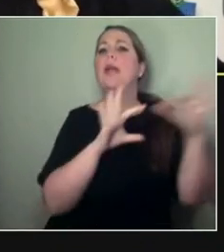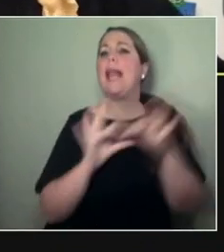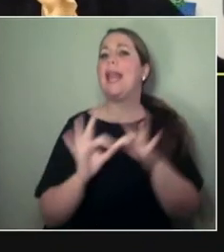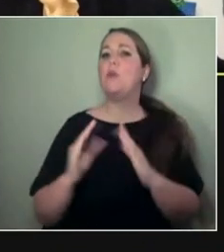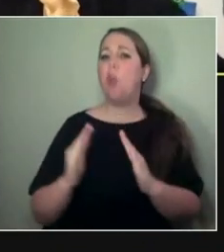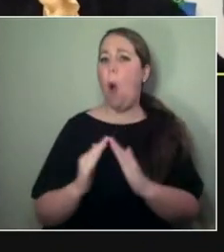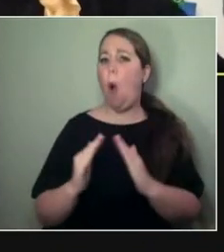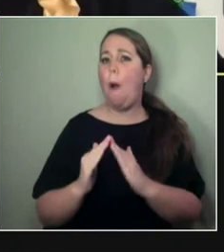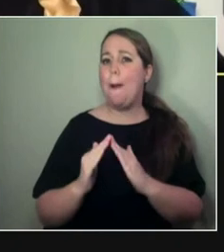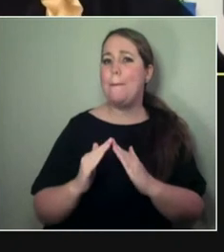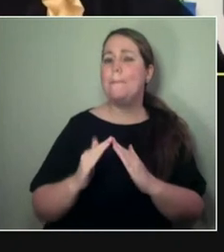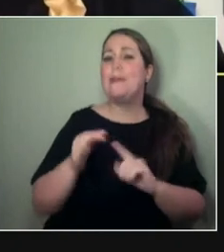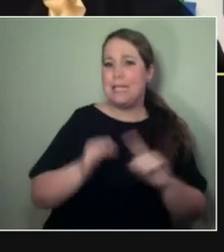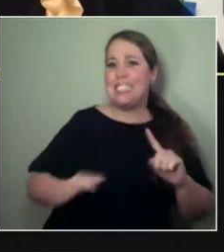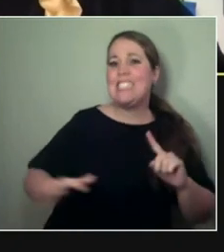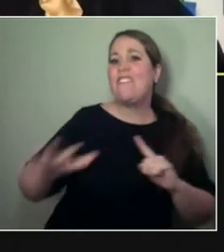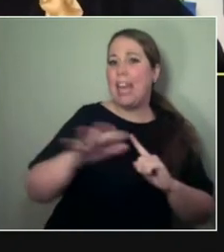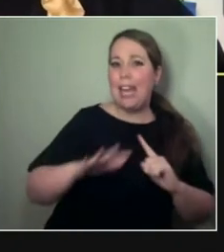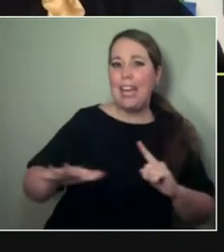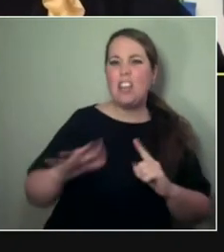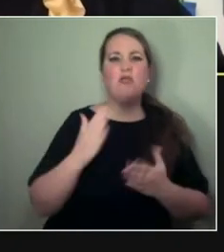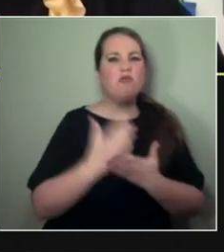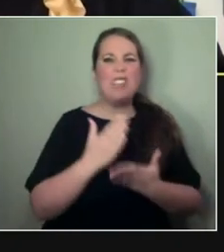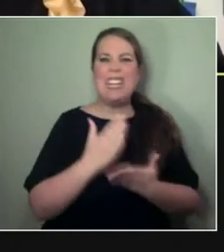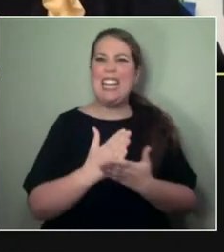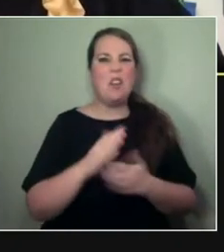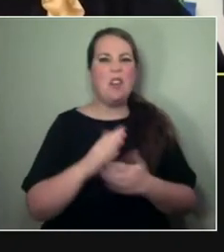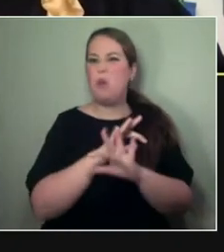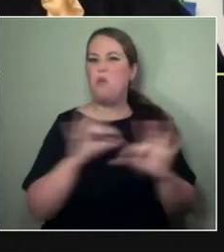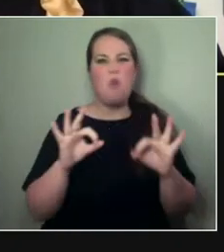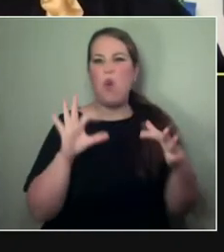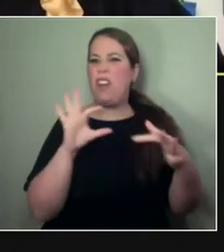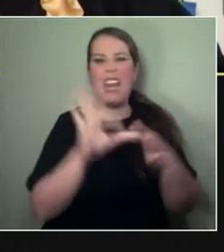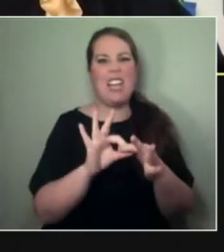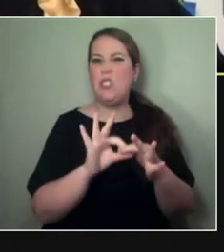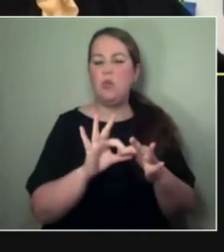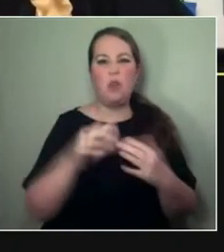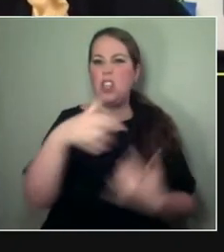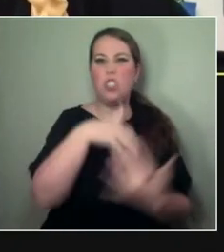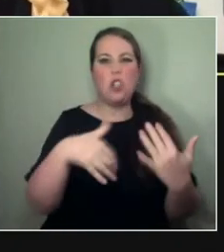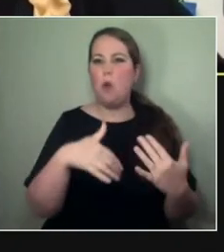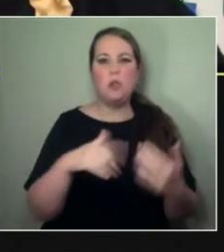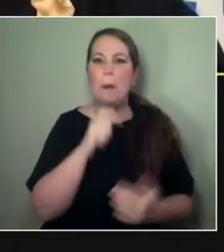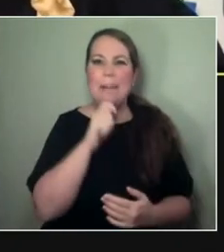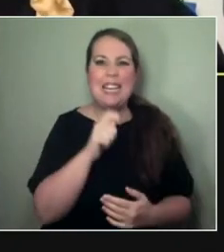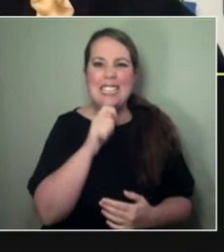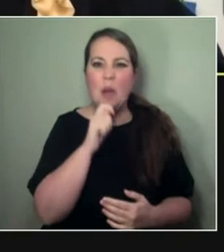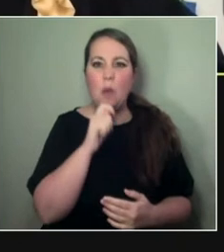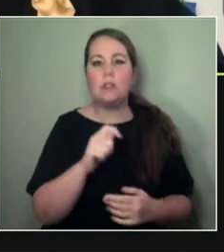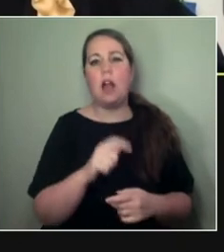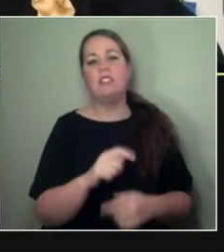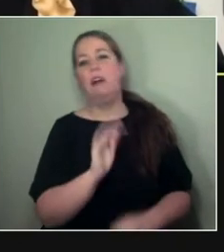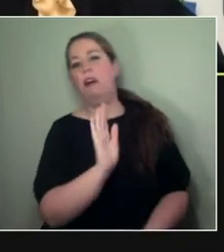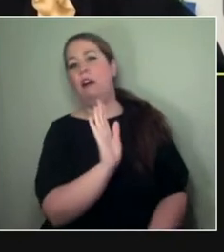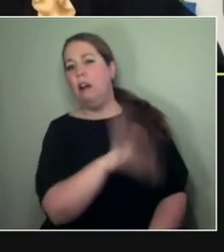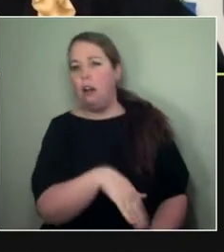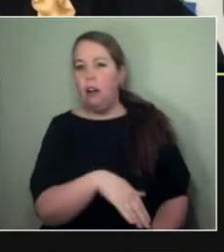Like, if anything, it was just a bit of a pain in the arse that we didn't really have time to deal with, you know? And it was—